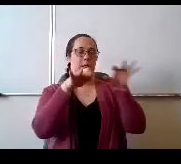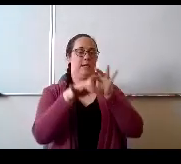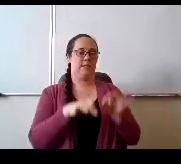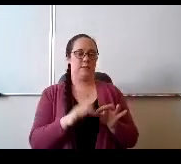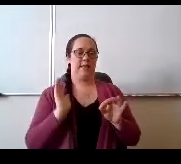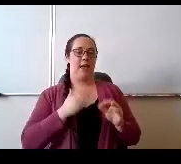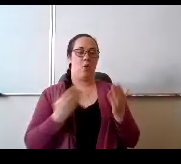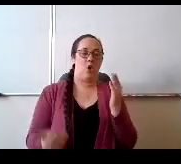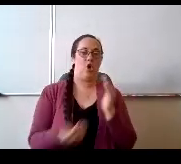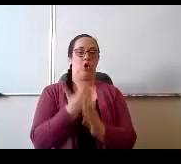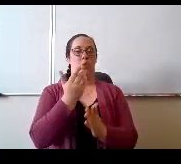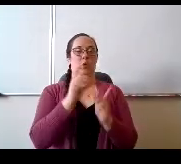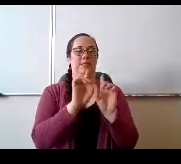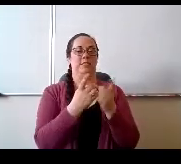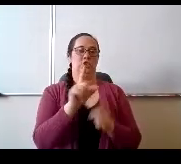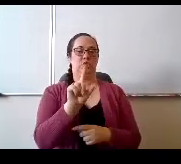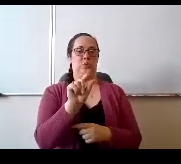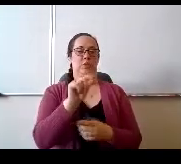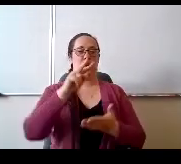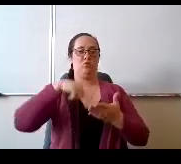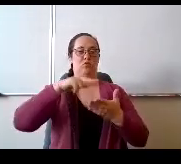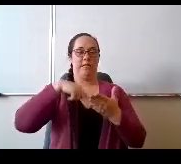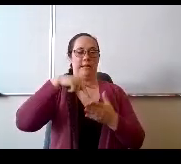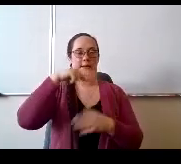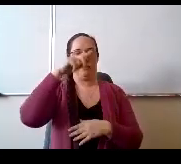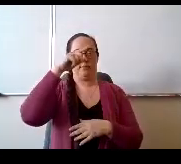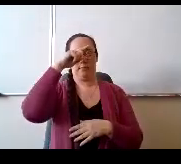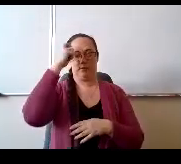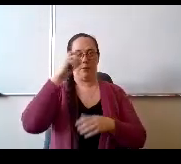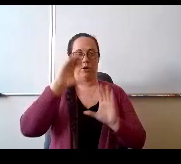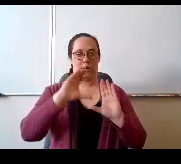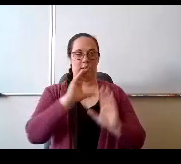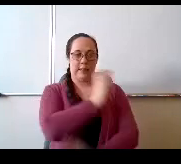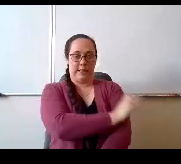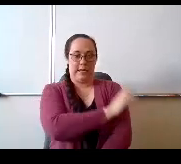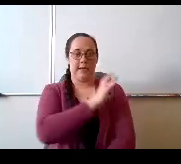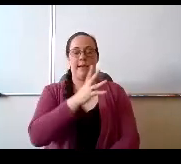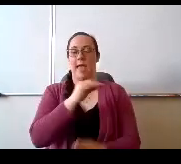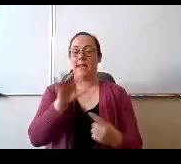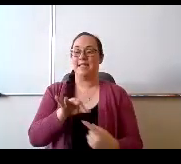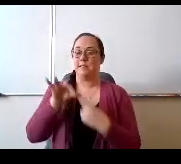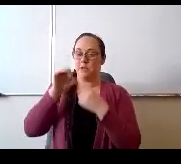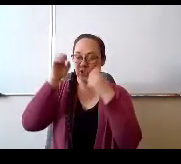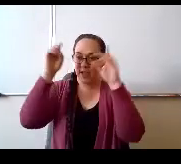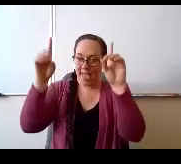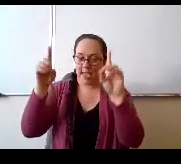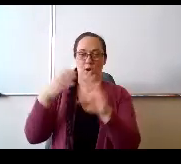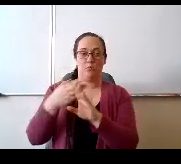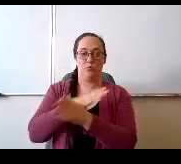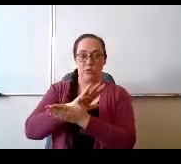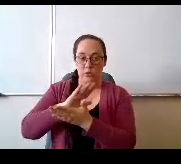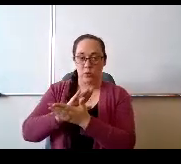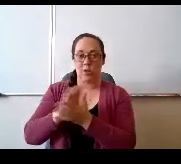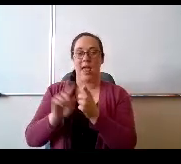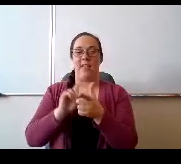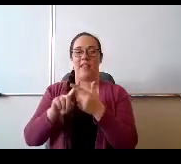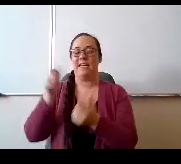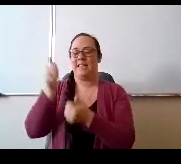our new District 20 reading Summer Clinic and we're going to talk about Special Ed Preschool and then each of the three principals are going to share